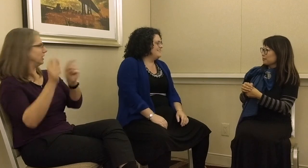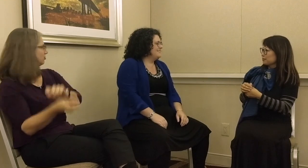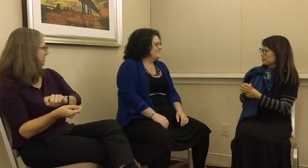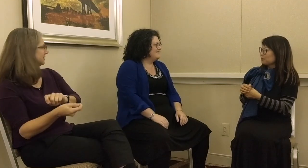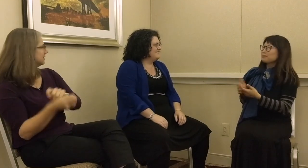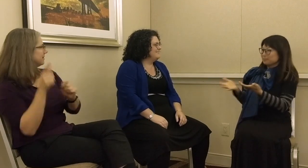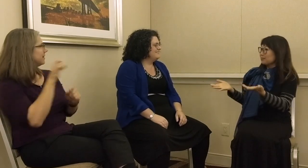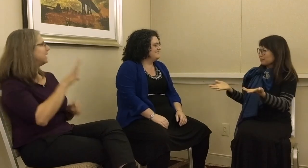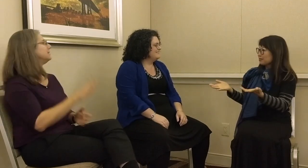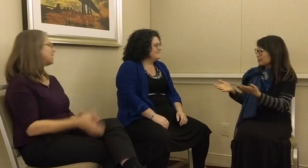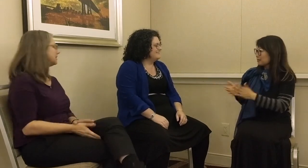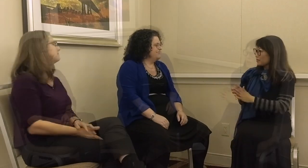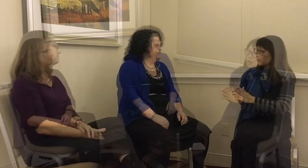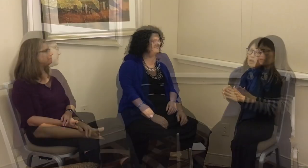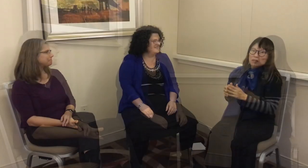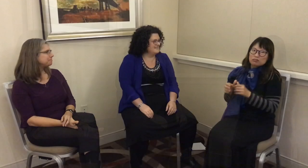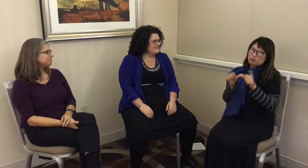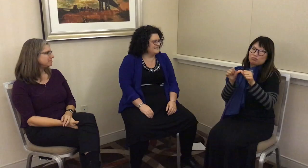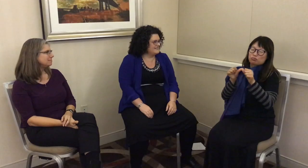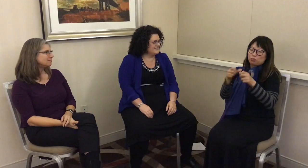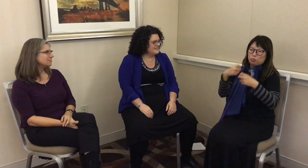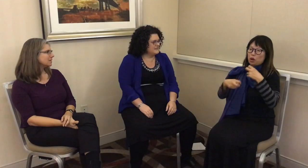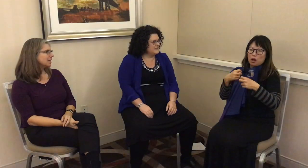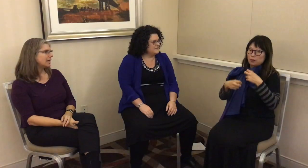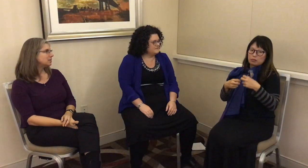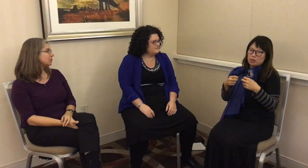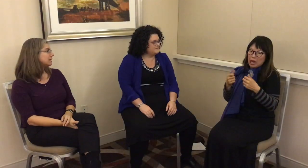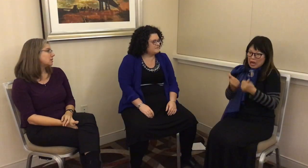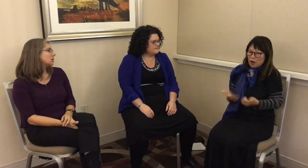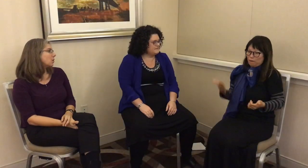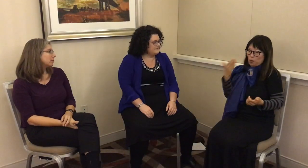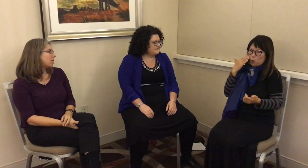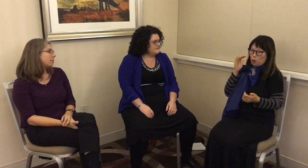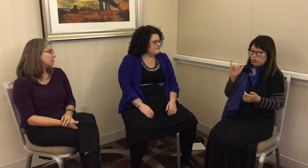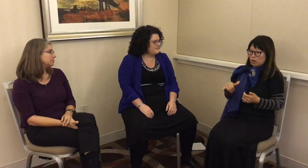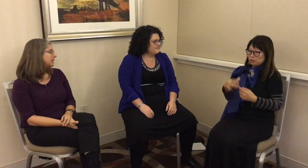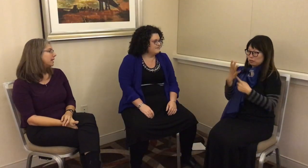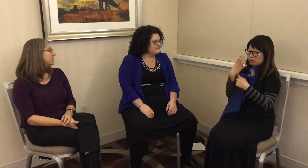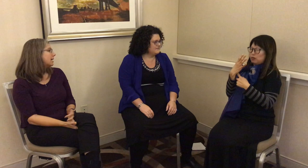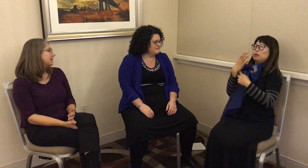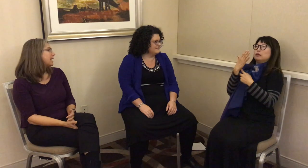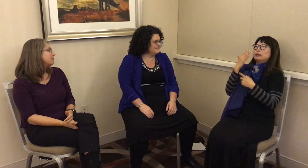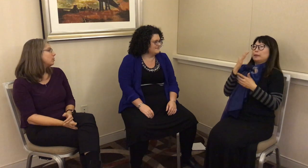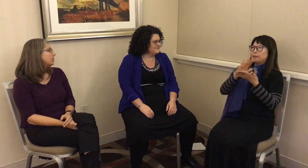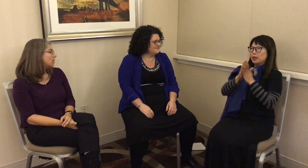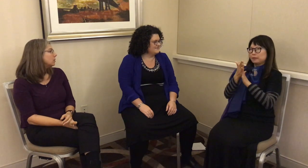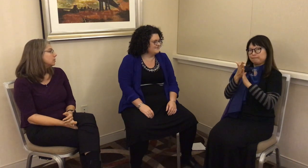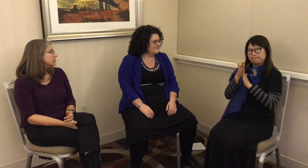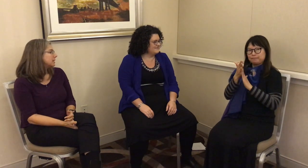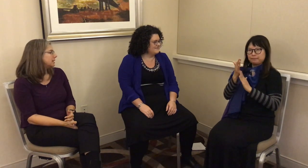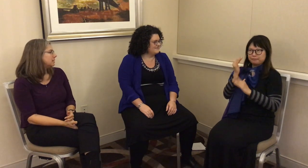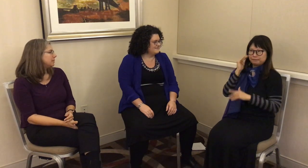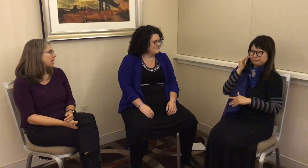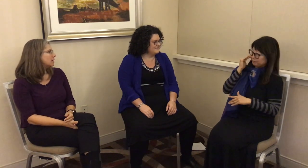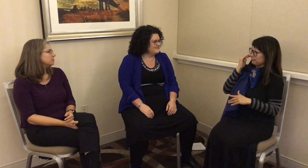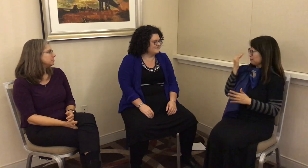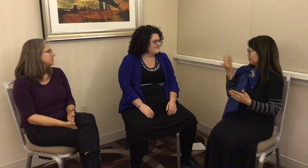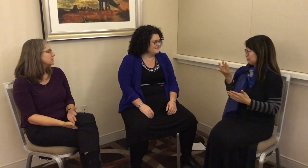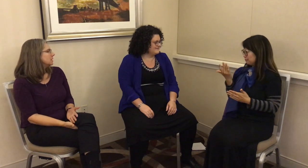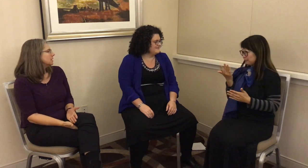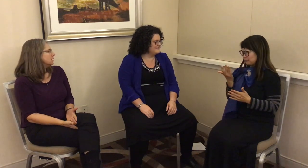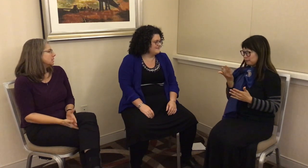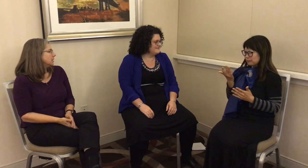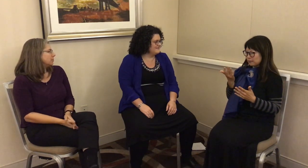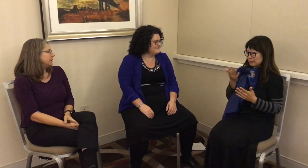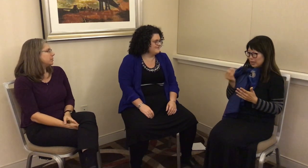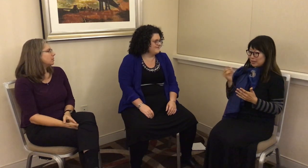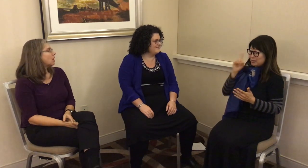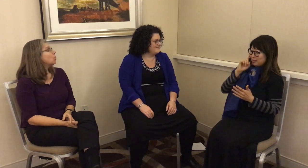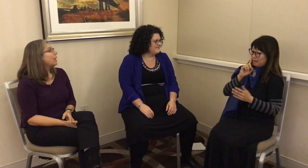L: Exactly. That’s an ongoing problem. I think everyone knows that it becomes – people